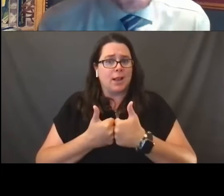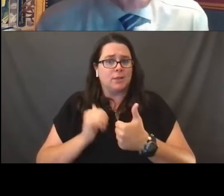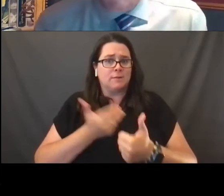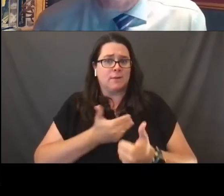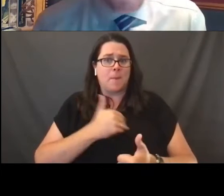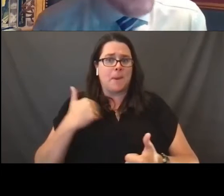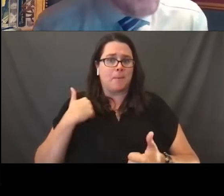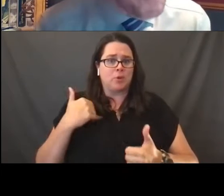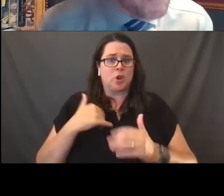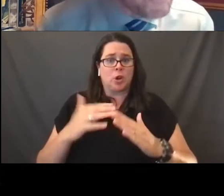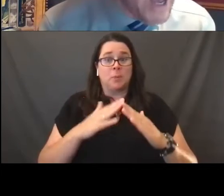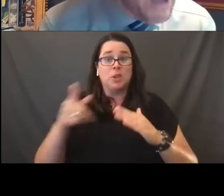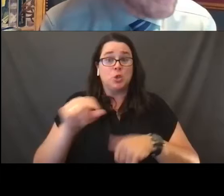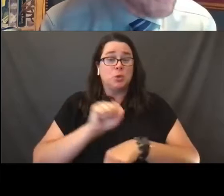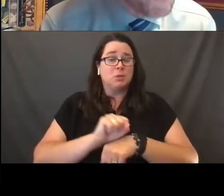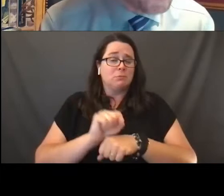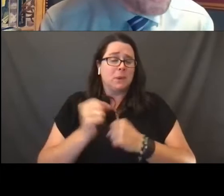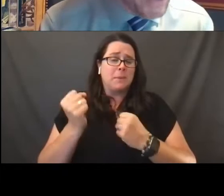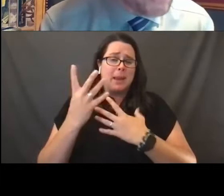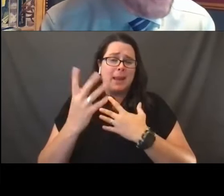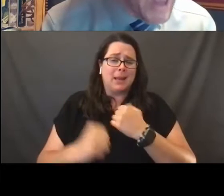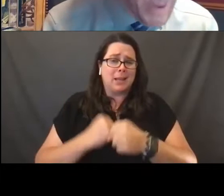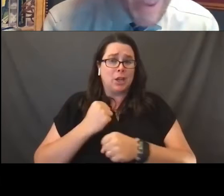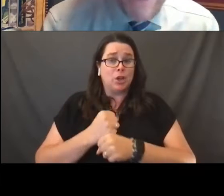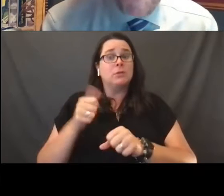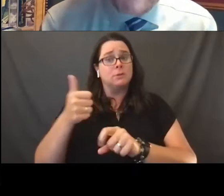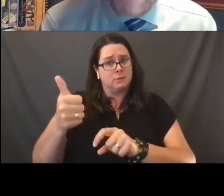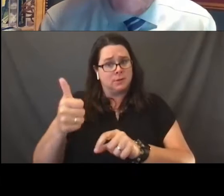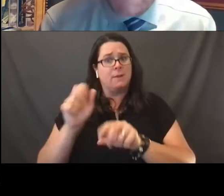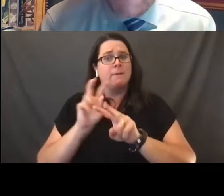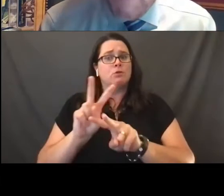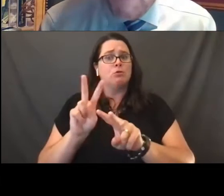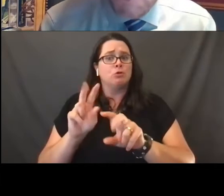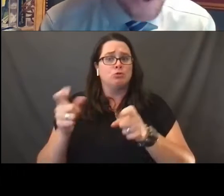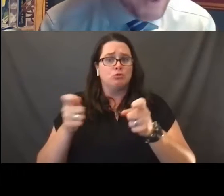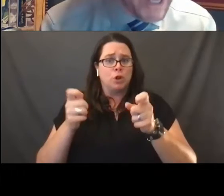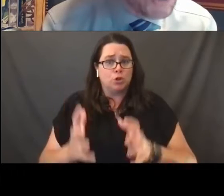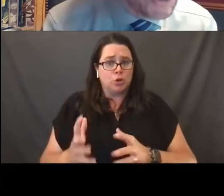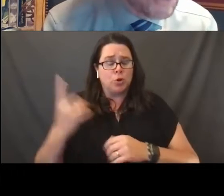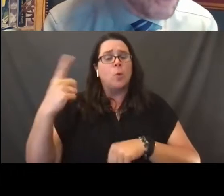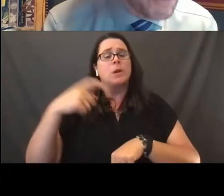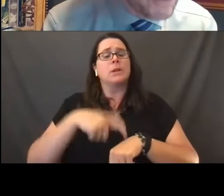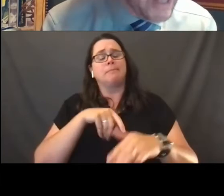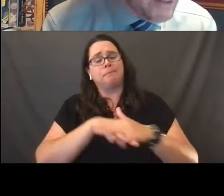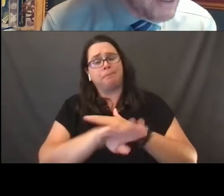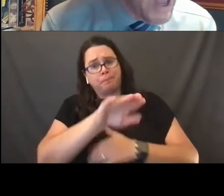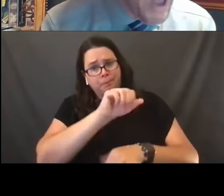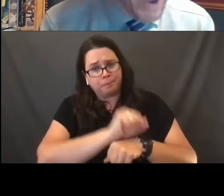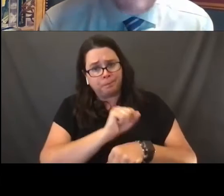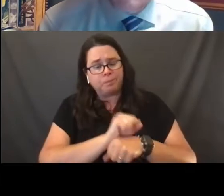She was employed for a very long period of time as a funeral director, and one day she came into work and she distributed a letter